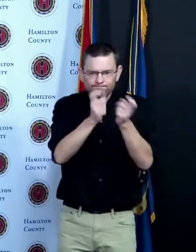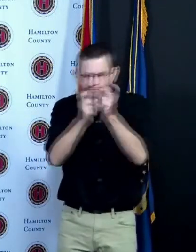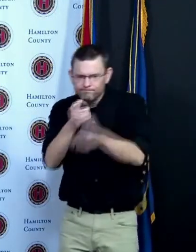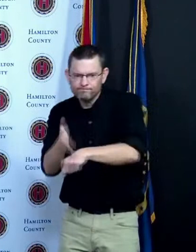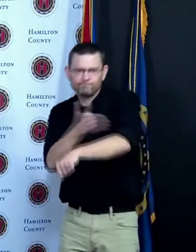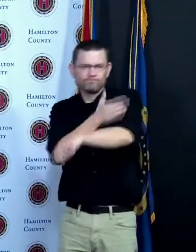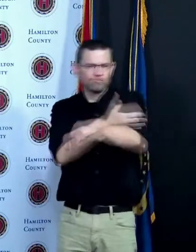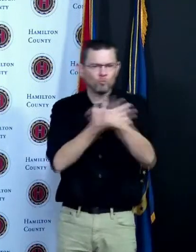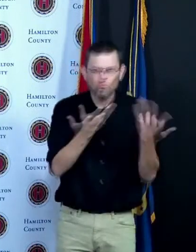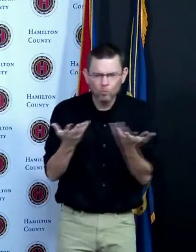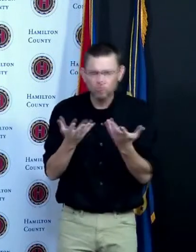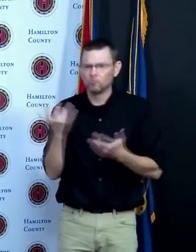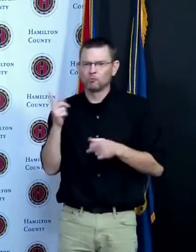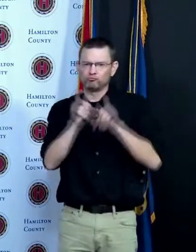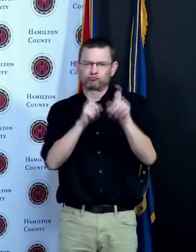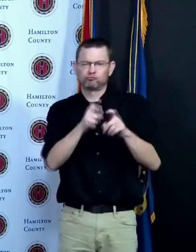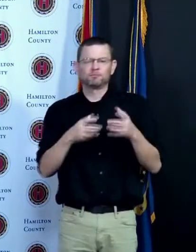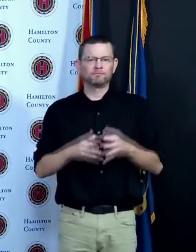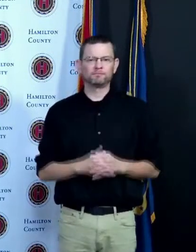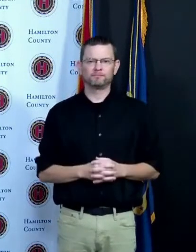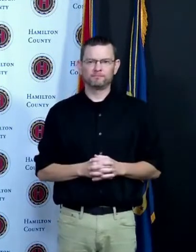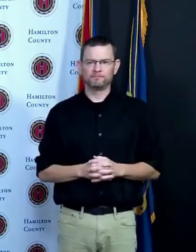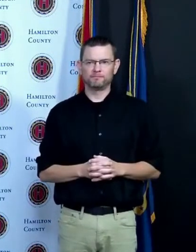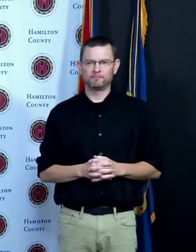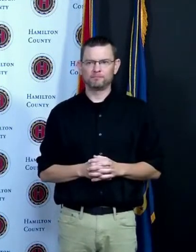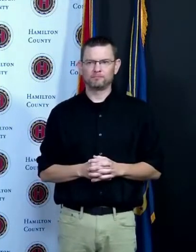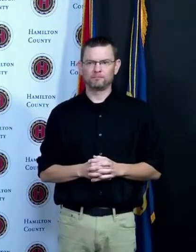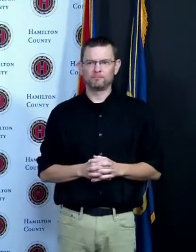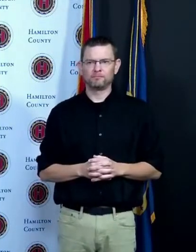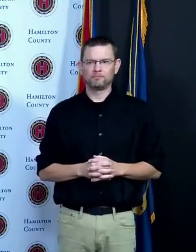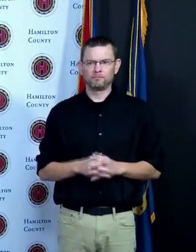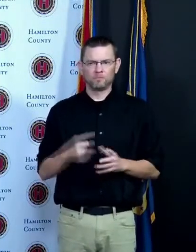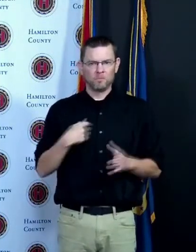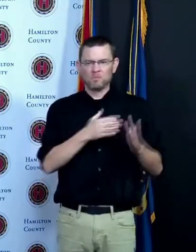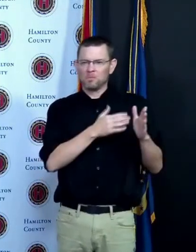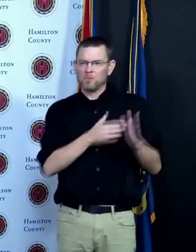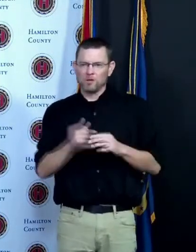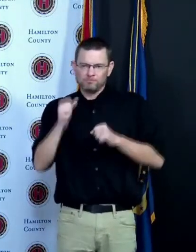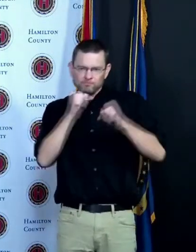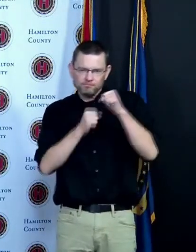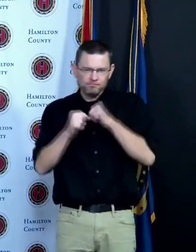calculation that's going on here at the county we are also going to hold some public hearings to